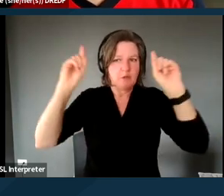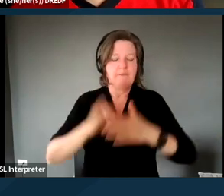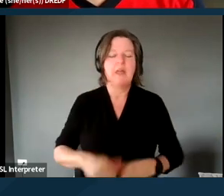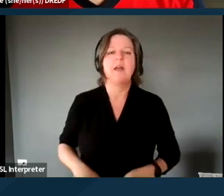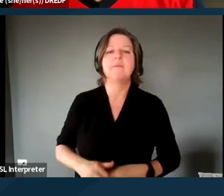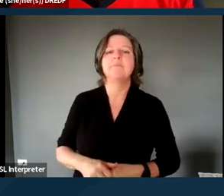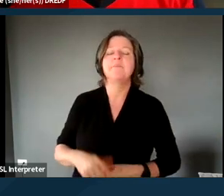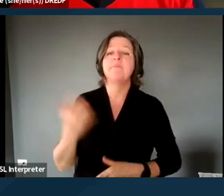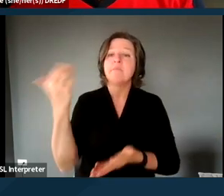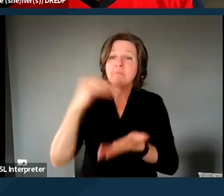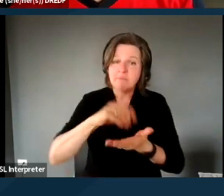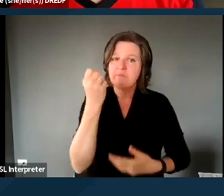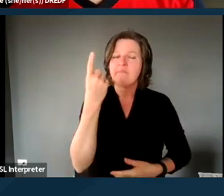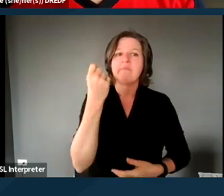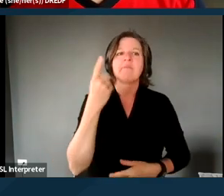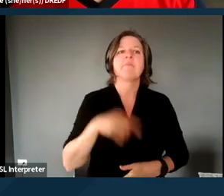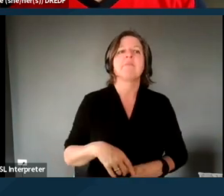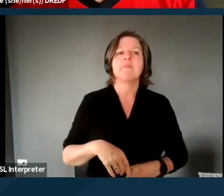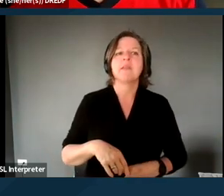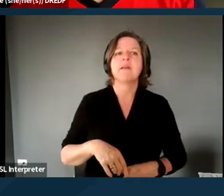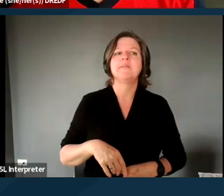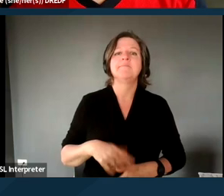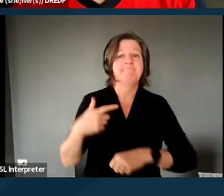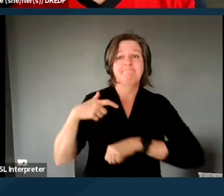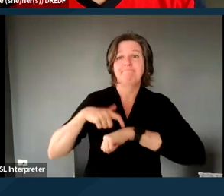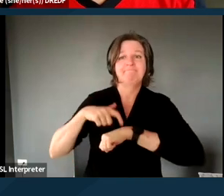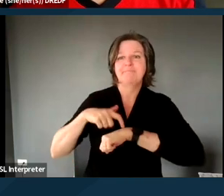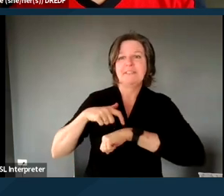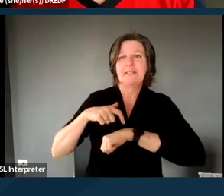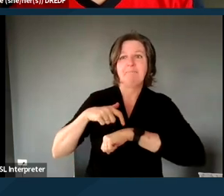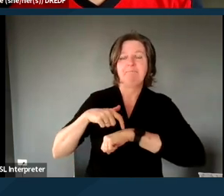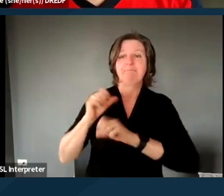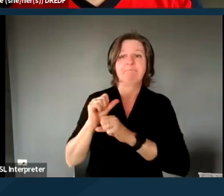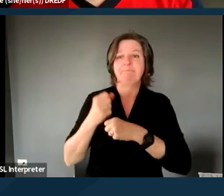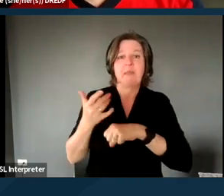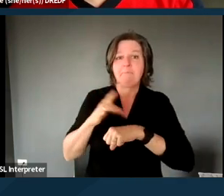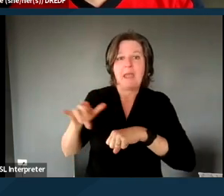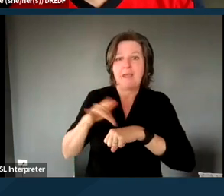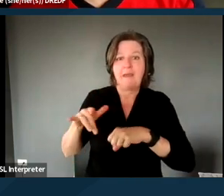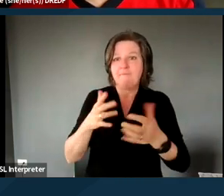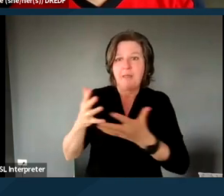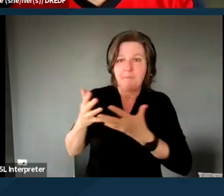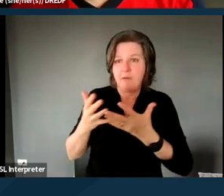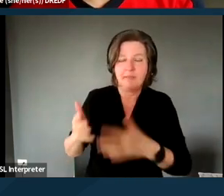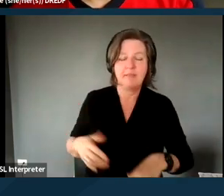Again, it's a matter of of time, of making it available, and of probably some pushing.